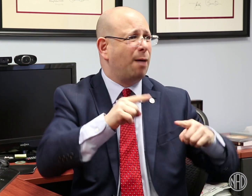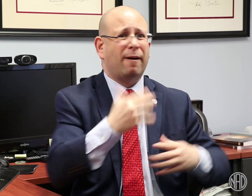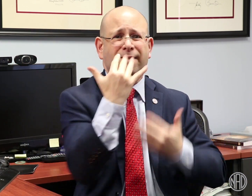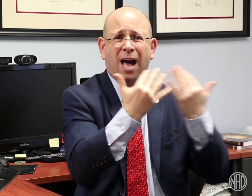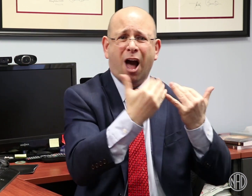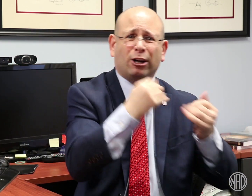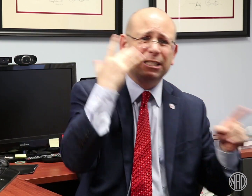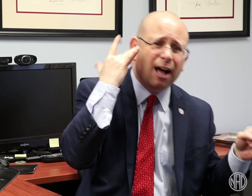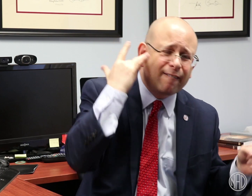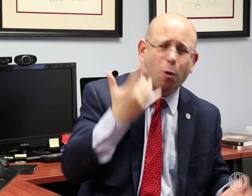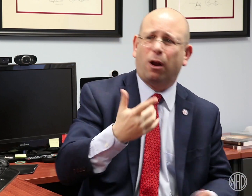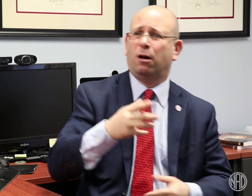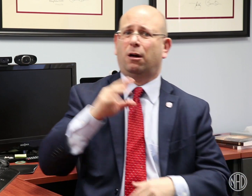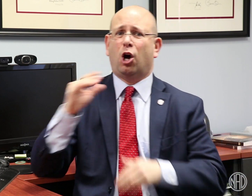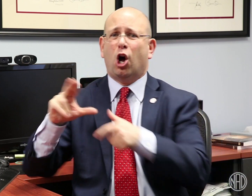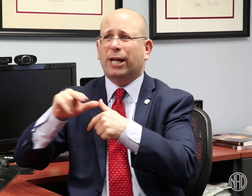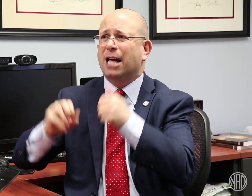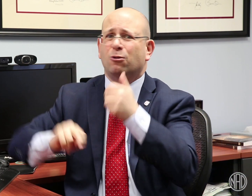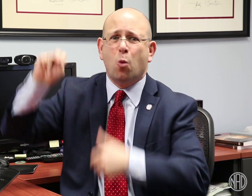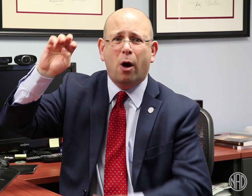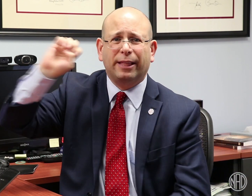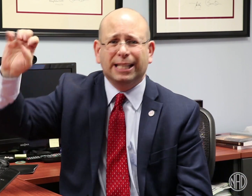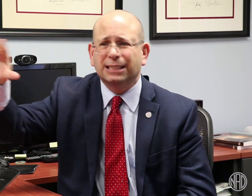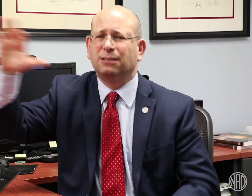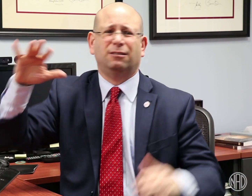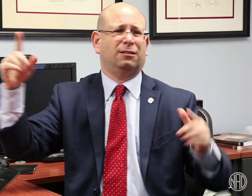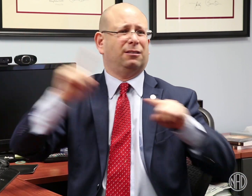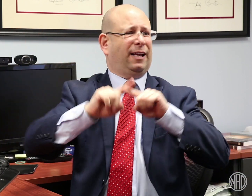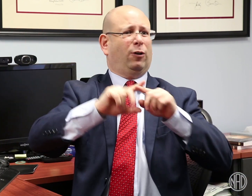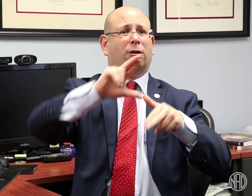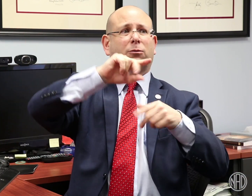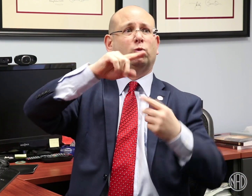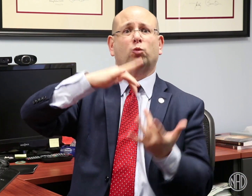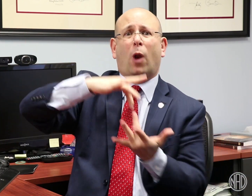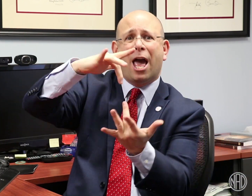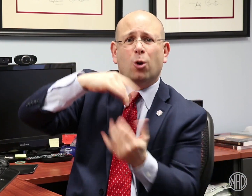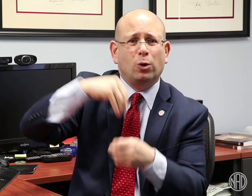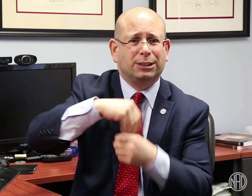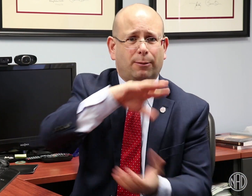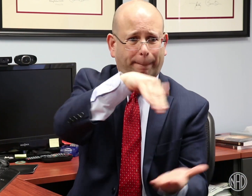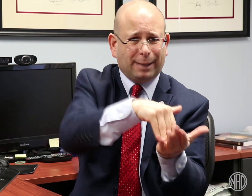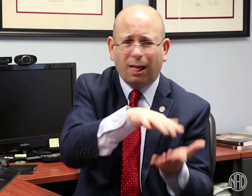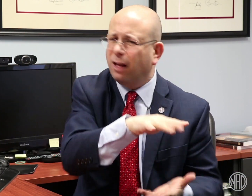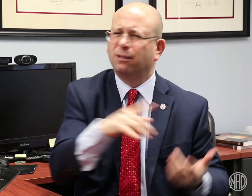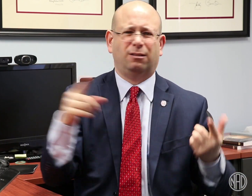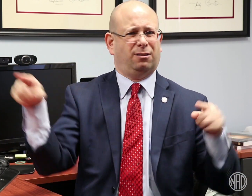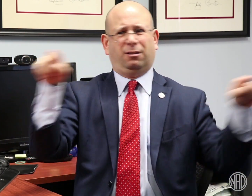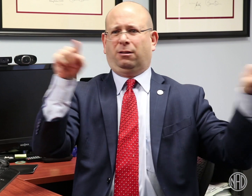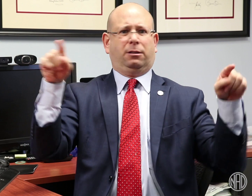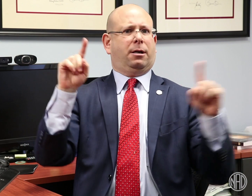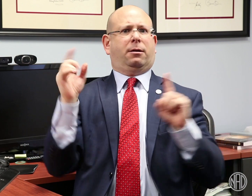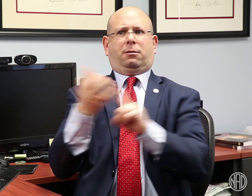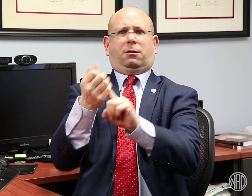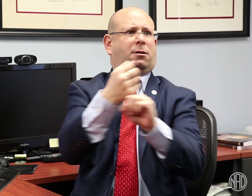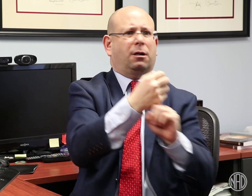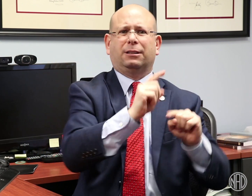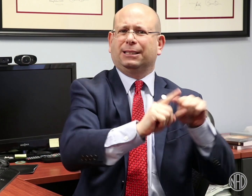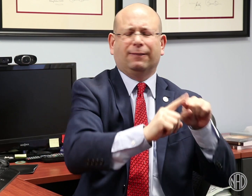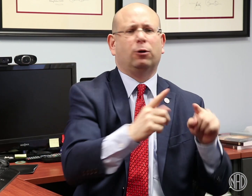We have fires in California, hurricanes in the north east, or tornadoes in the mid-west.